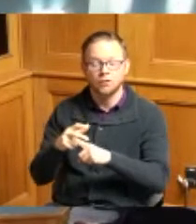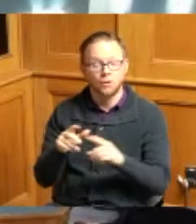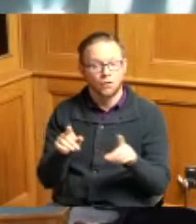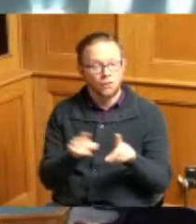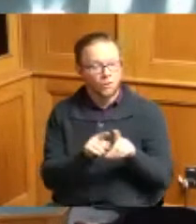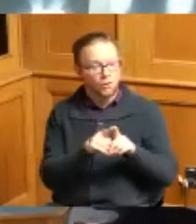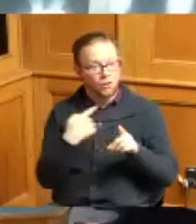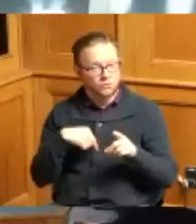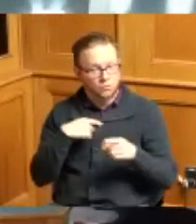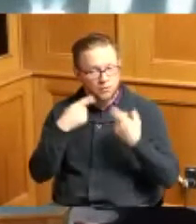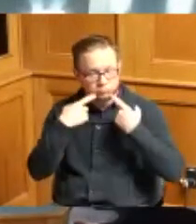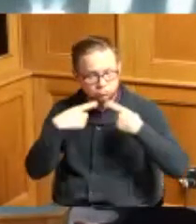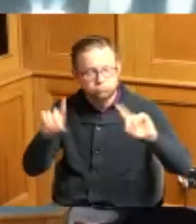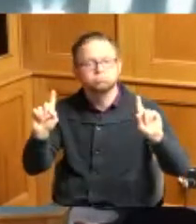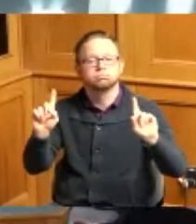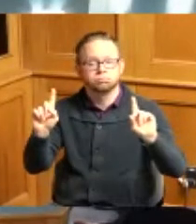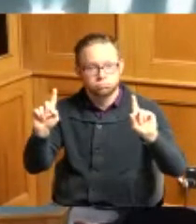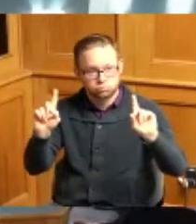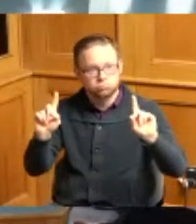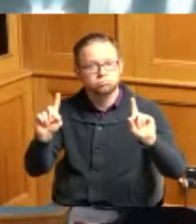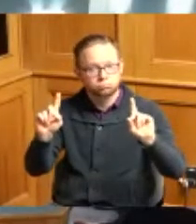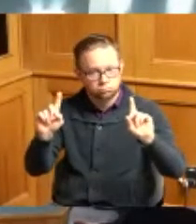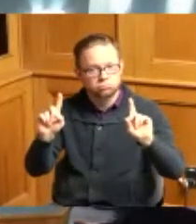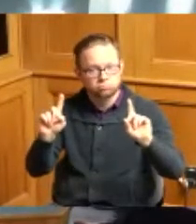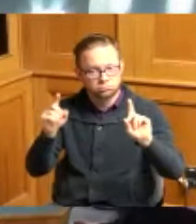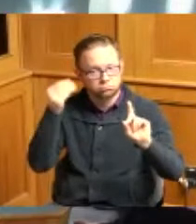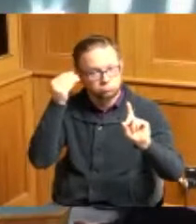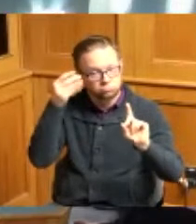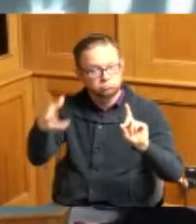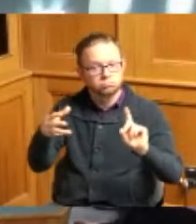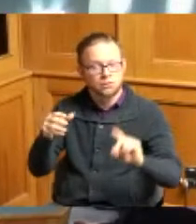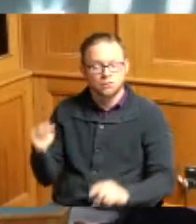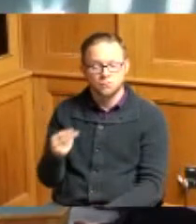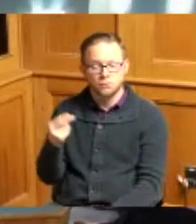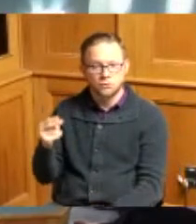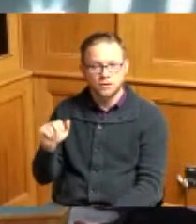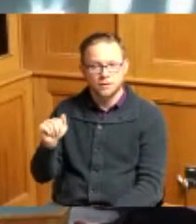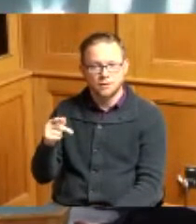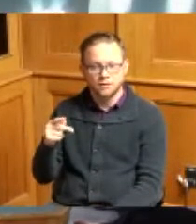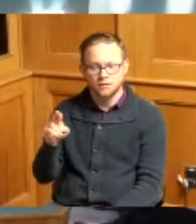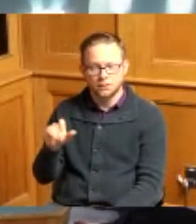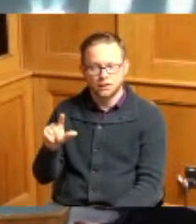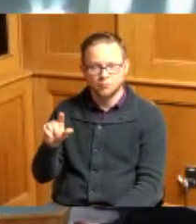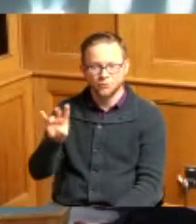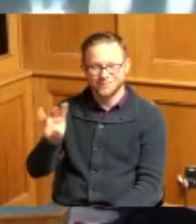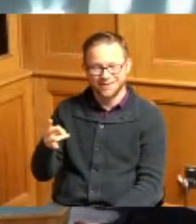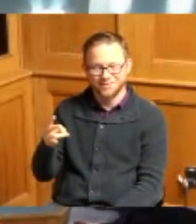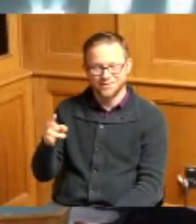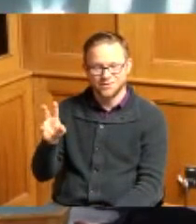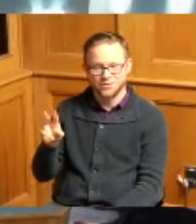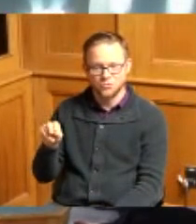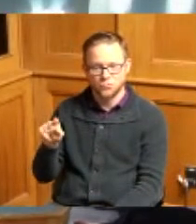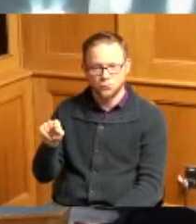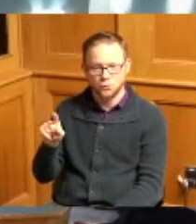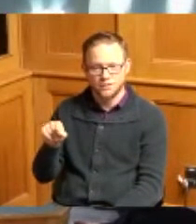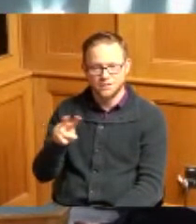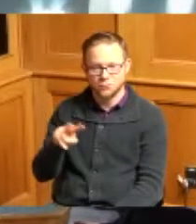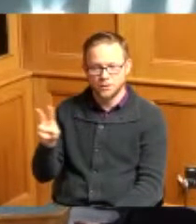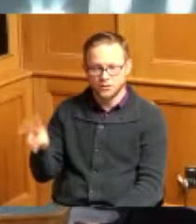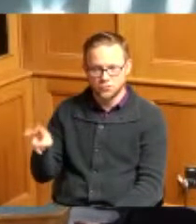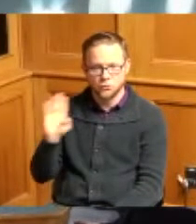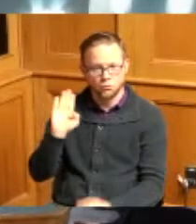County Commissioners declares and proclaims Thursday April 7th 2022 to be known as Purcell